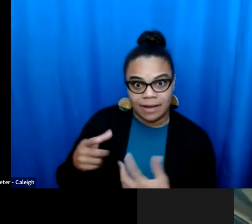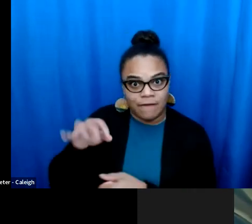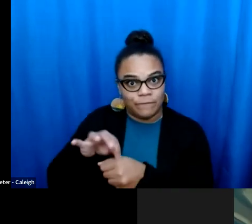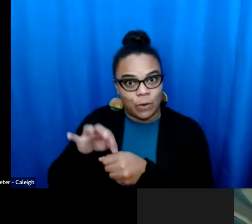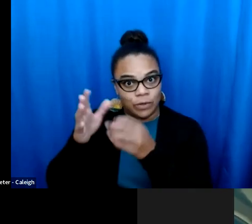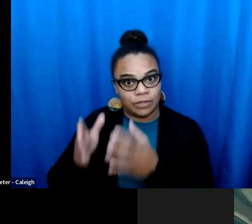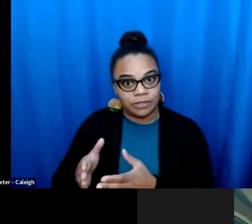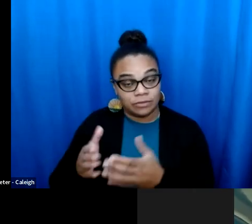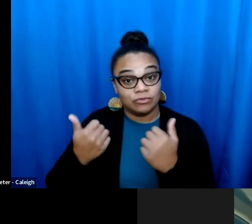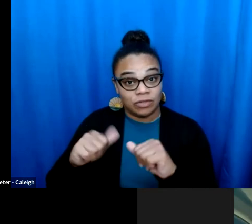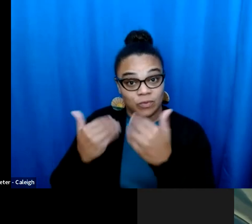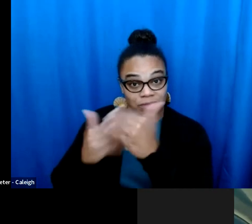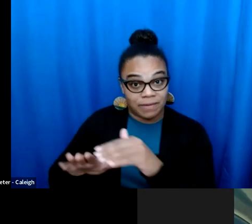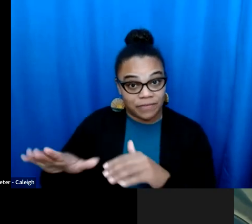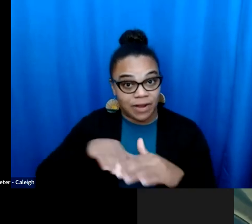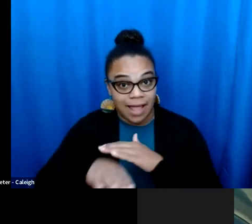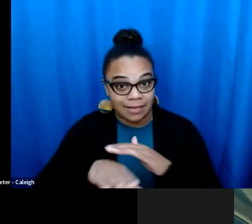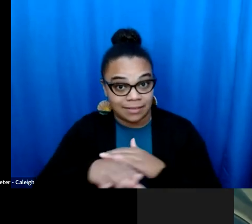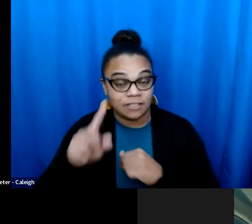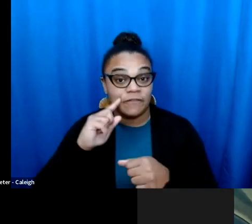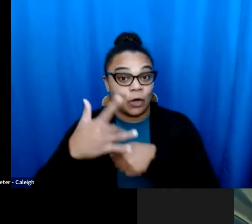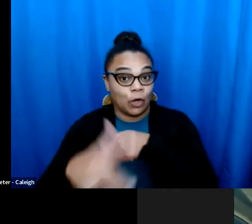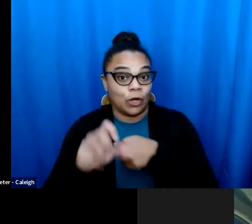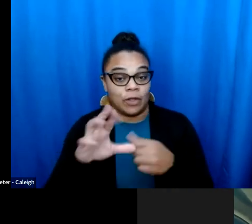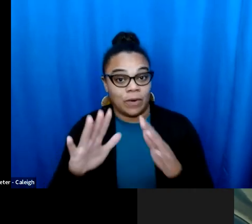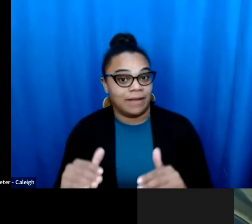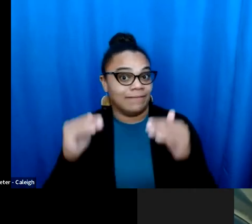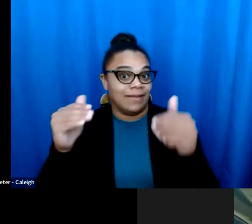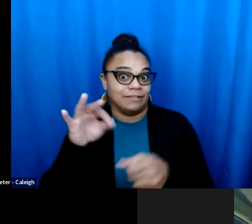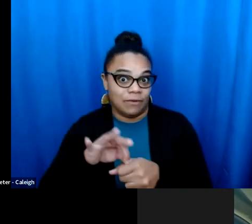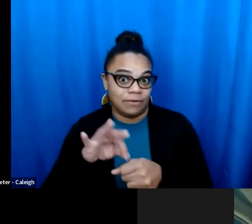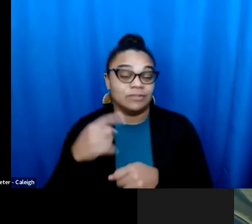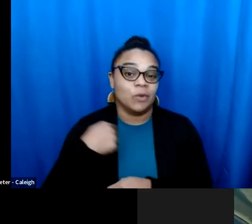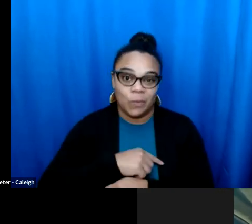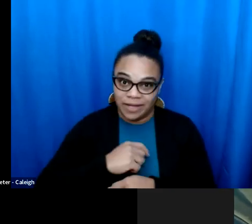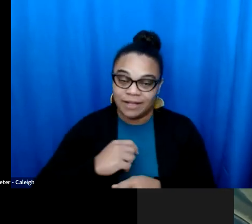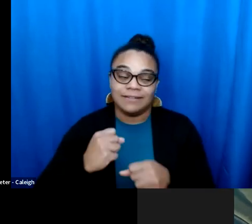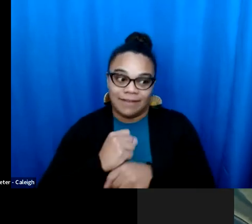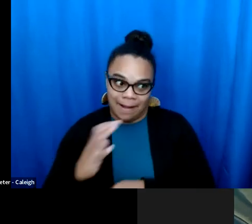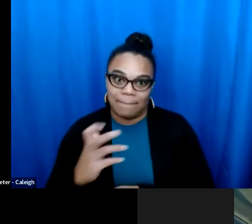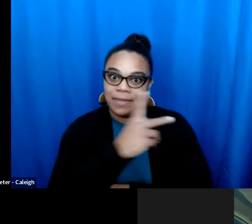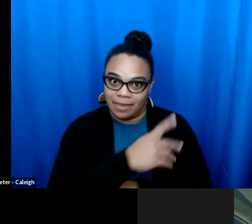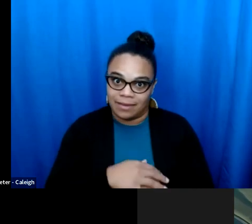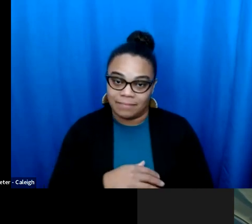To stop us from implementing our agenda And so already they're working hard to intimidate voters to respect. harder for people to stop us from mptding our agenda? So they're making it as to early voting, and advanced voting until we're pushing back right against that. harder to restrict access to early voting and advanced